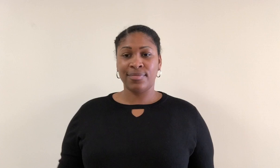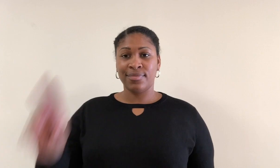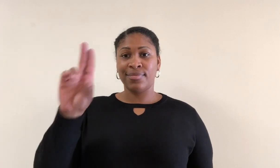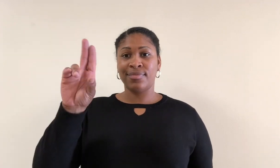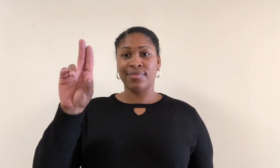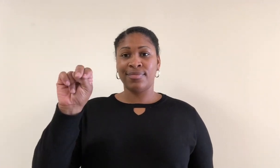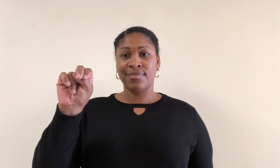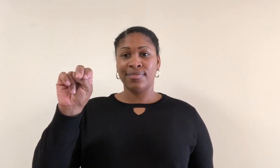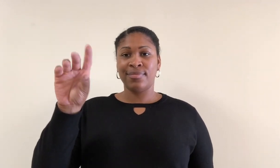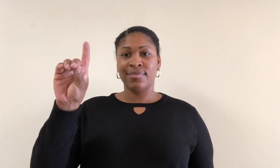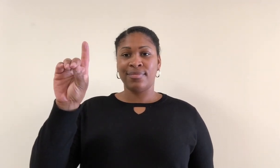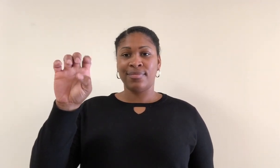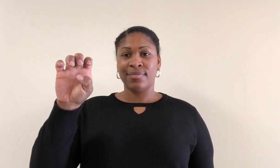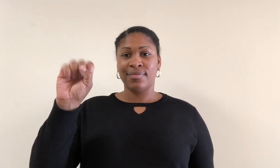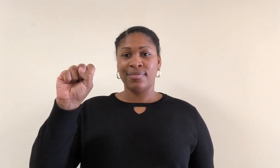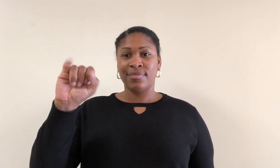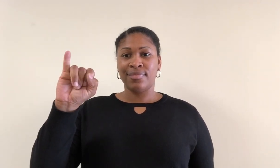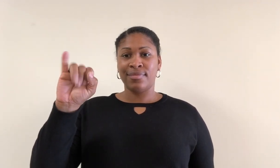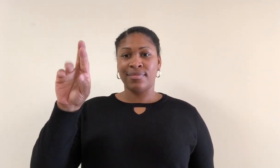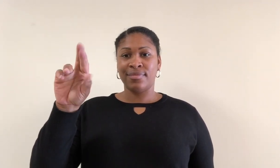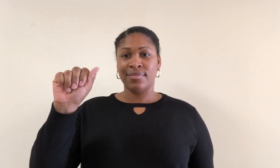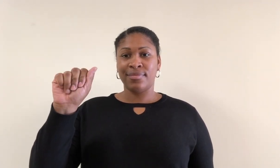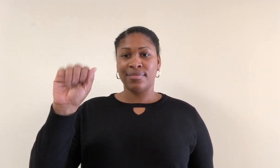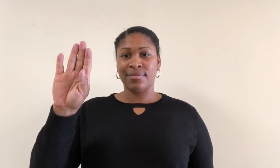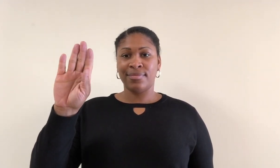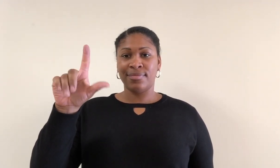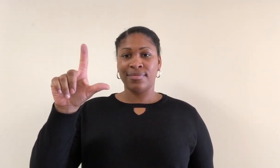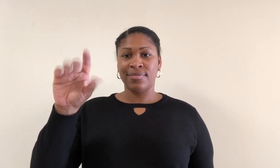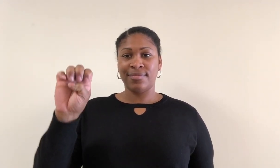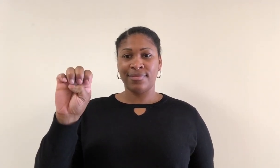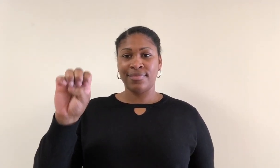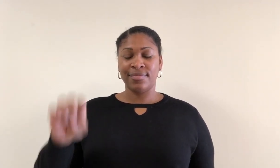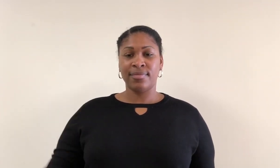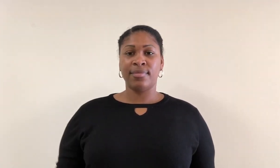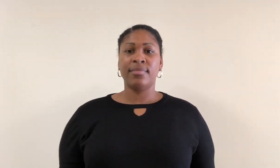Undesirable